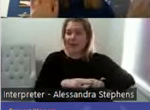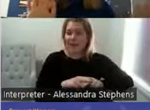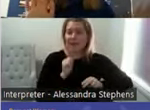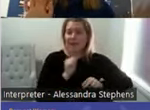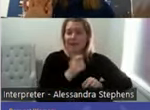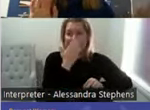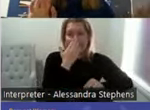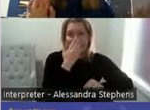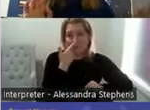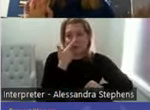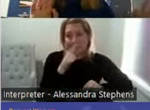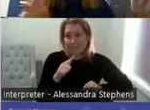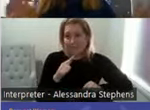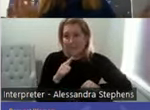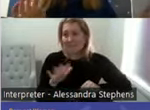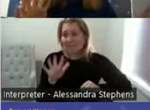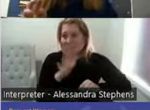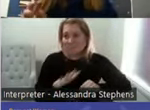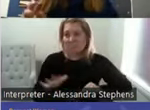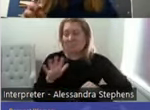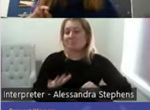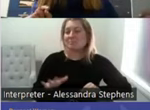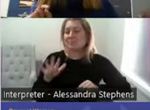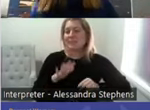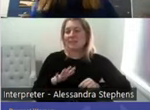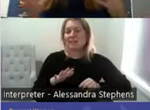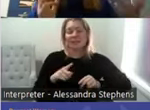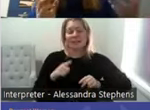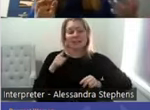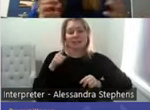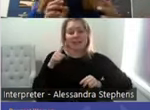different medical professional talking about sex and then reporting back to me